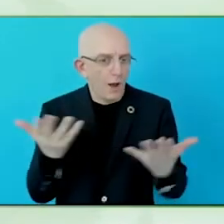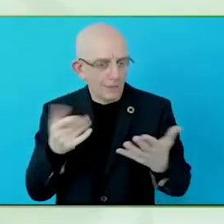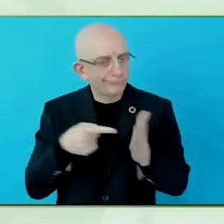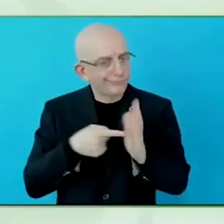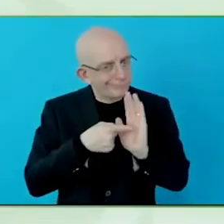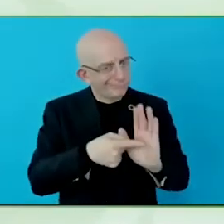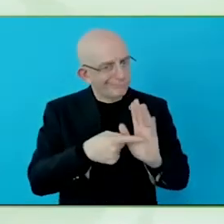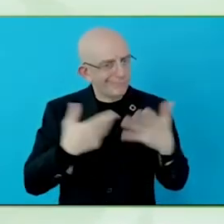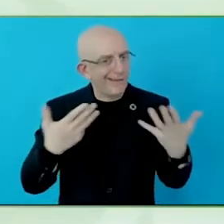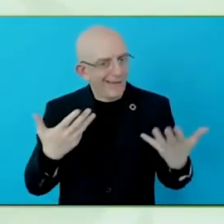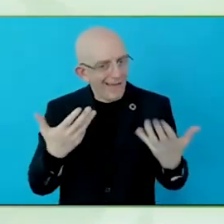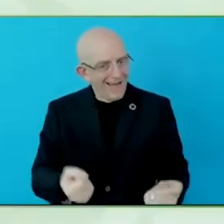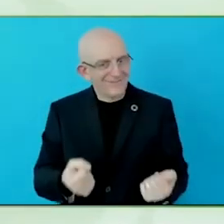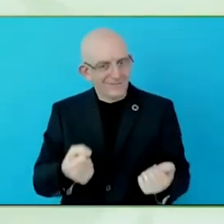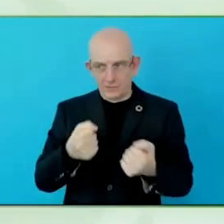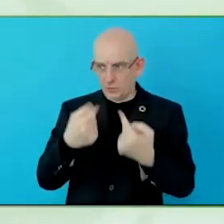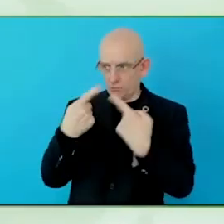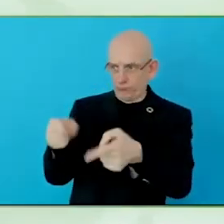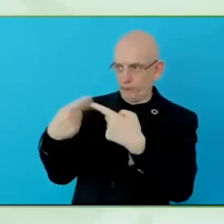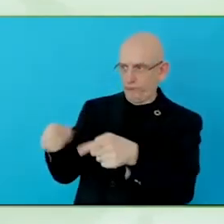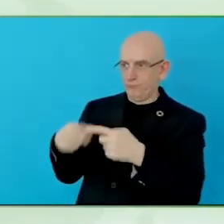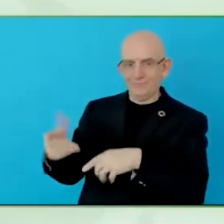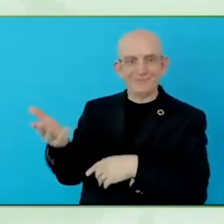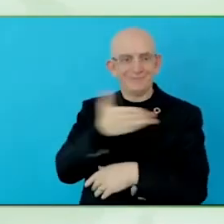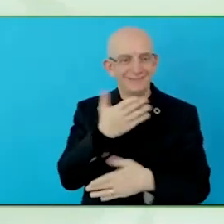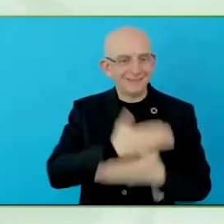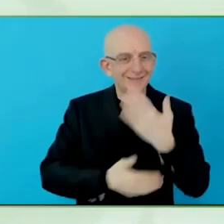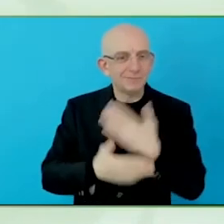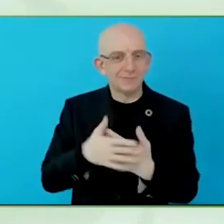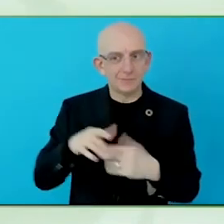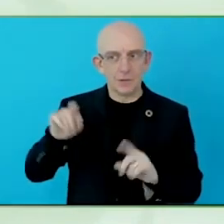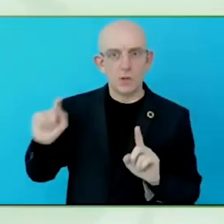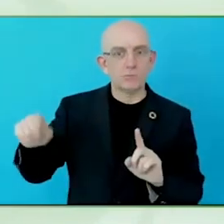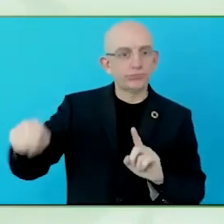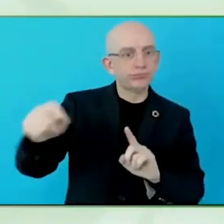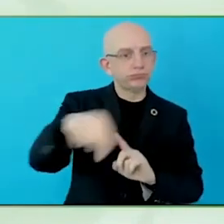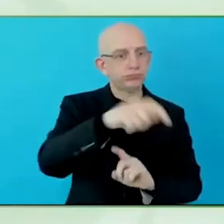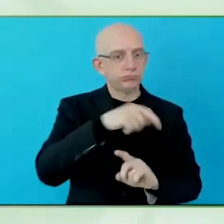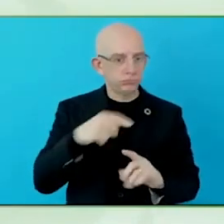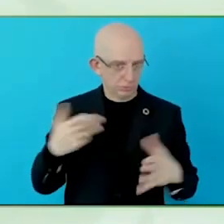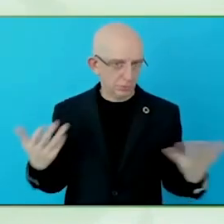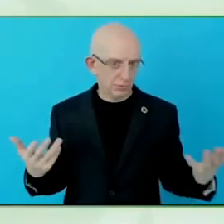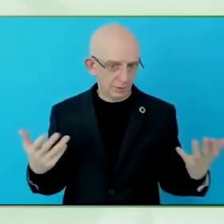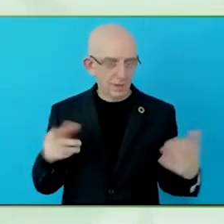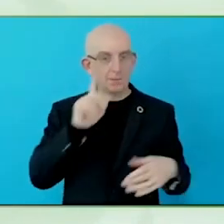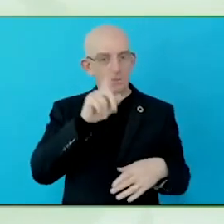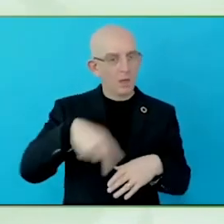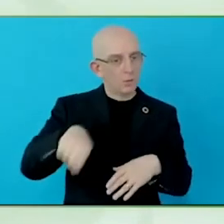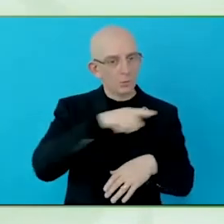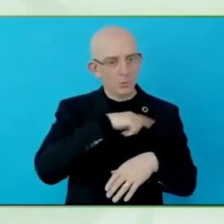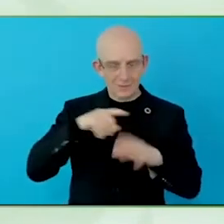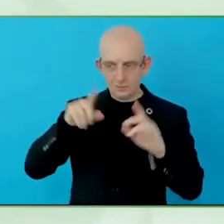with disabilities, and obviously this is a part of professional ethical standards.